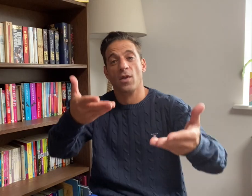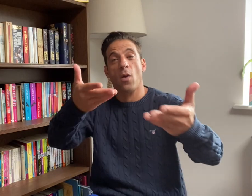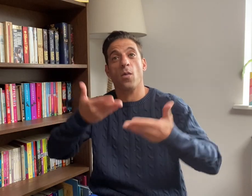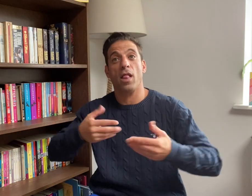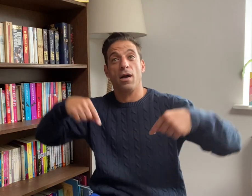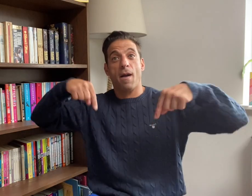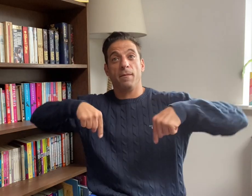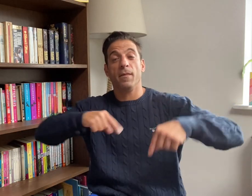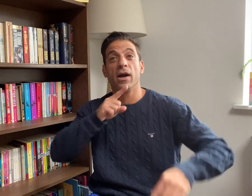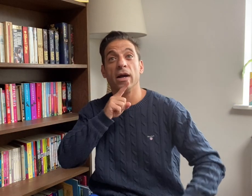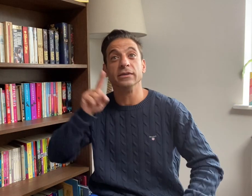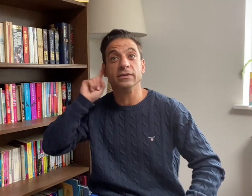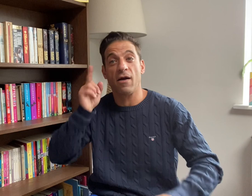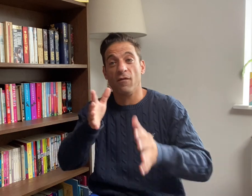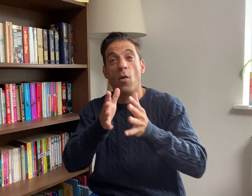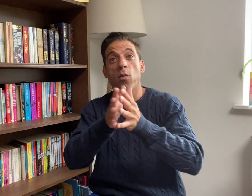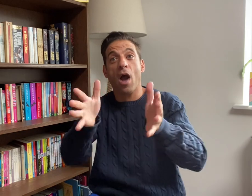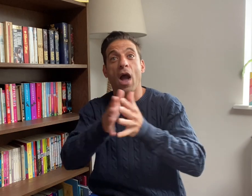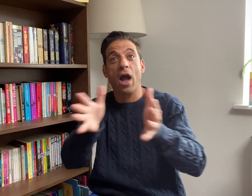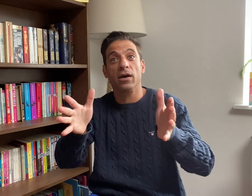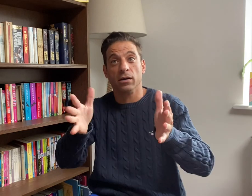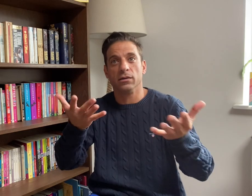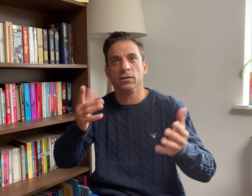Welcome to DeafWire!